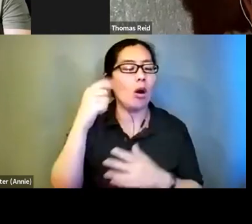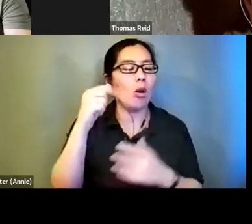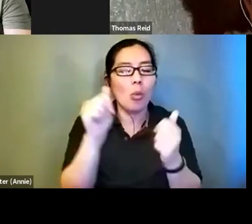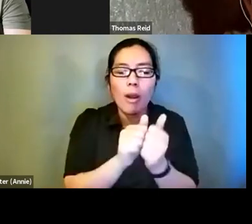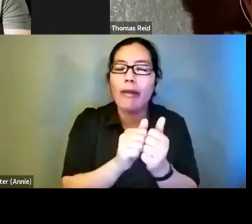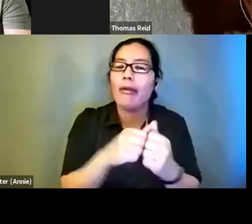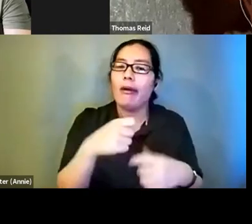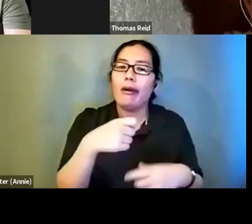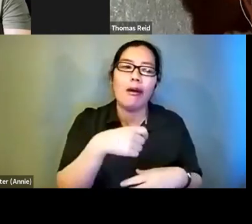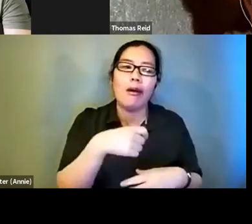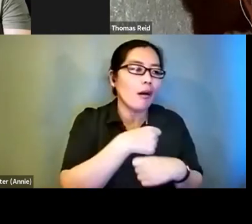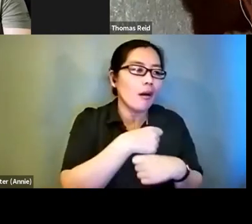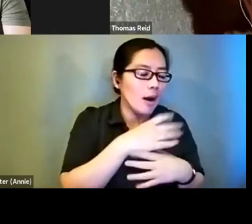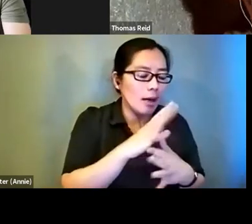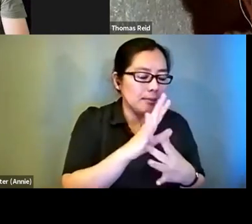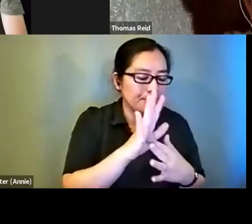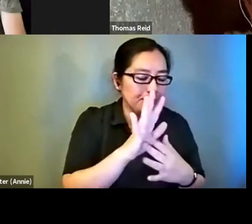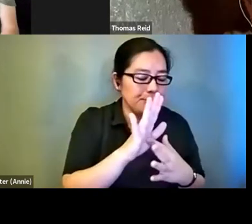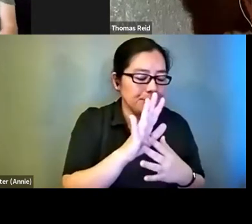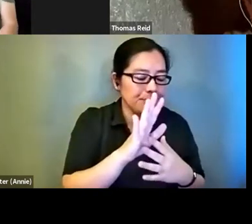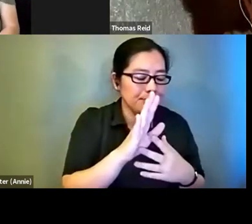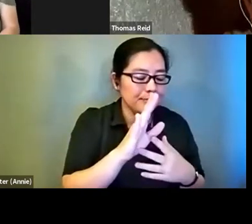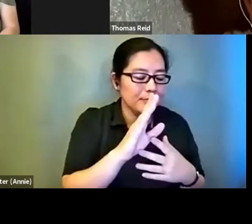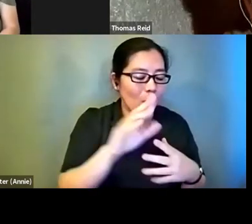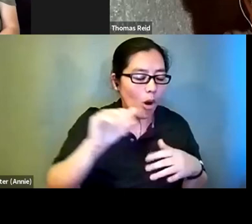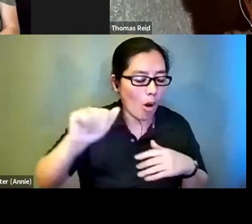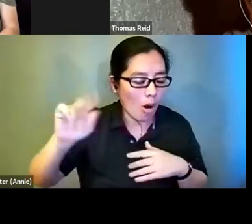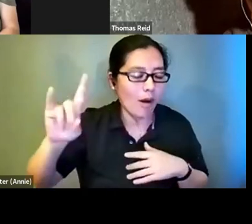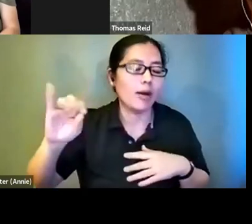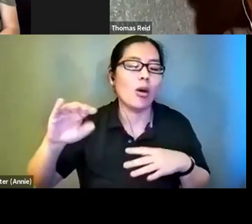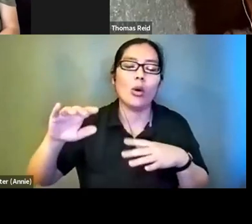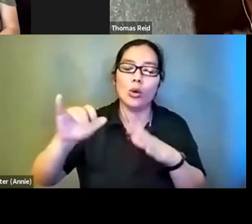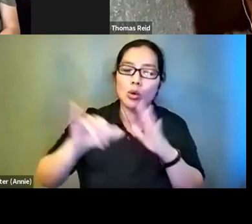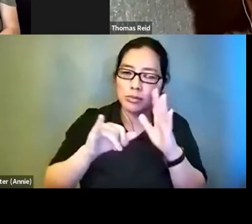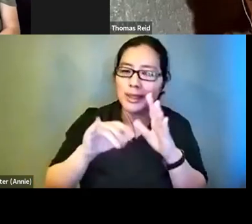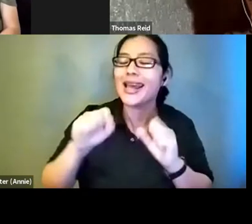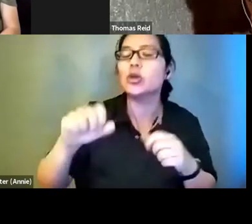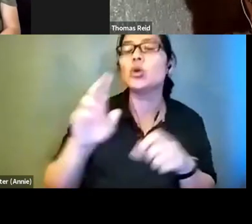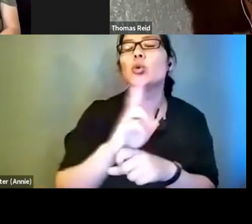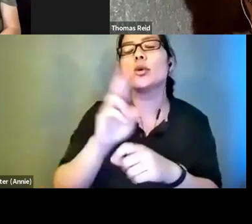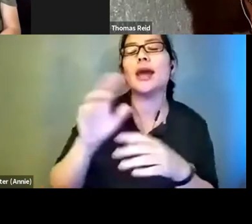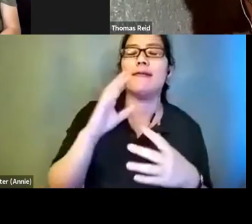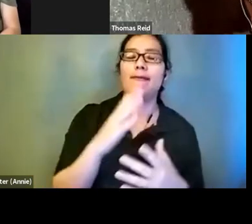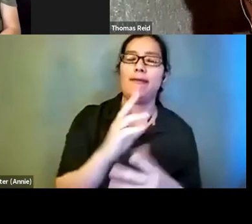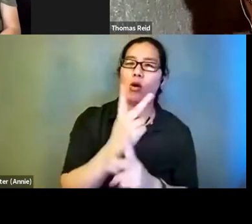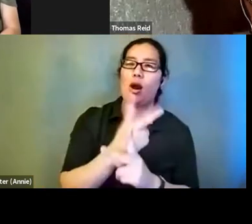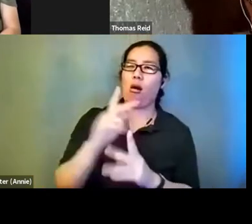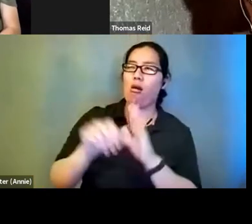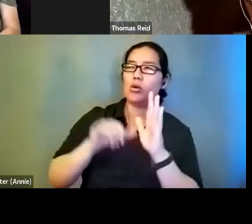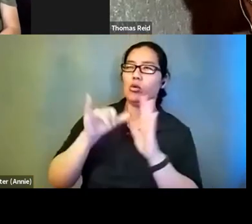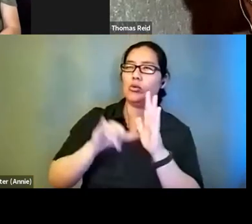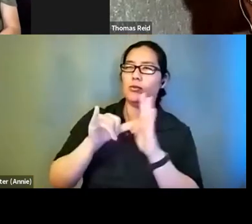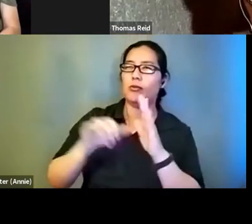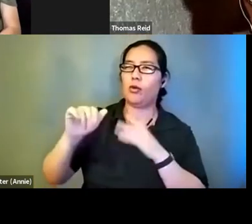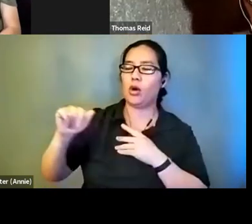Tube videos. We do not pretend that we are professional audio description although